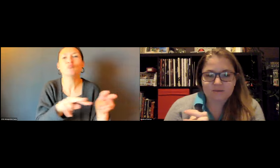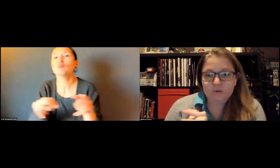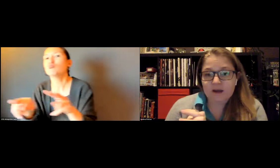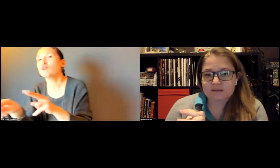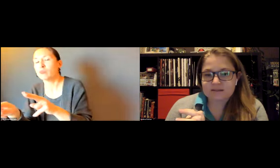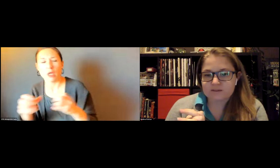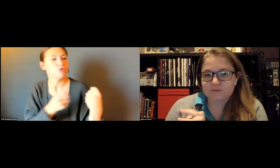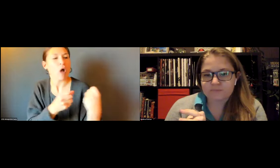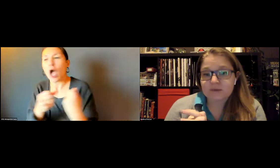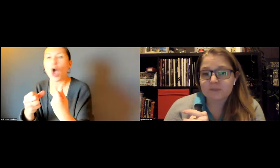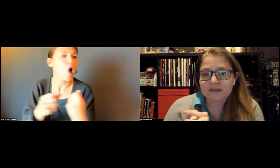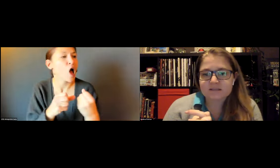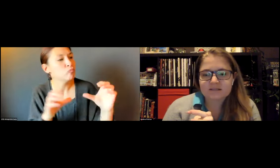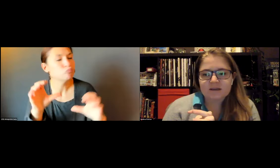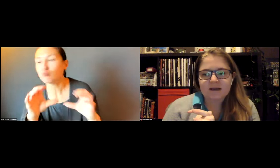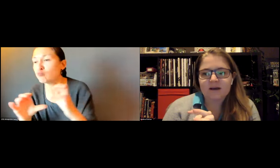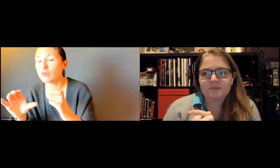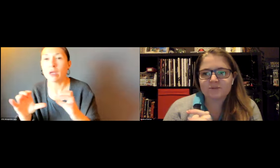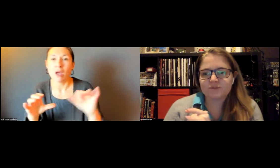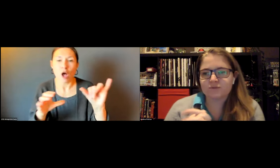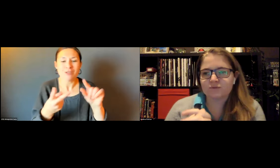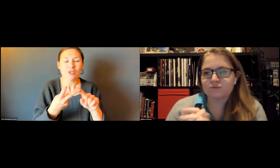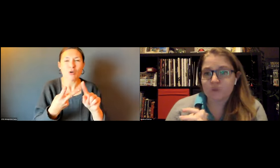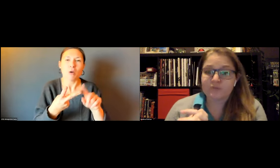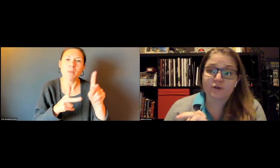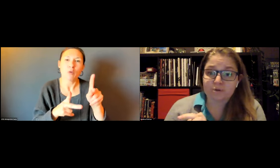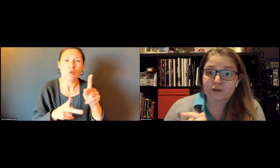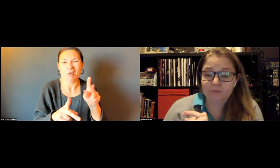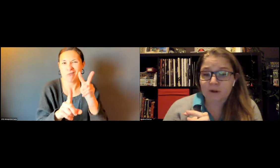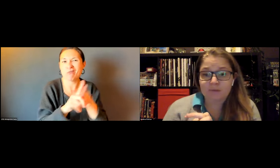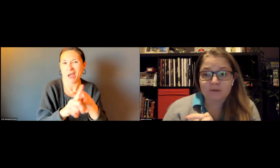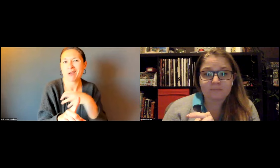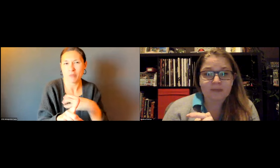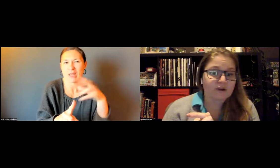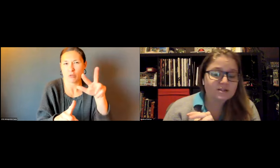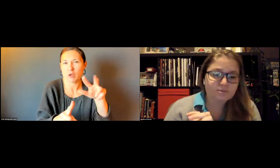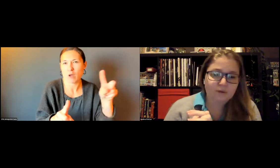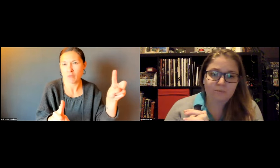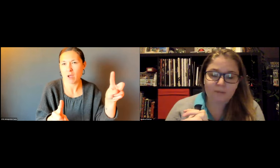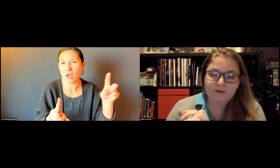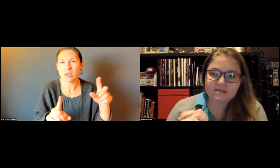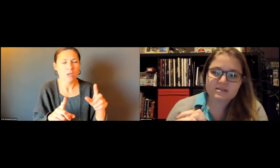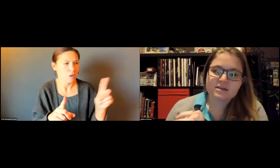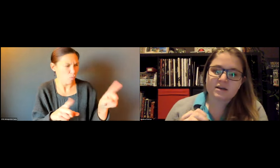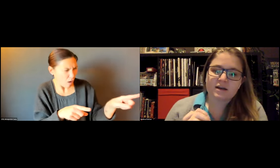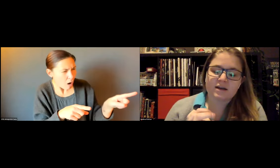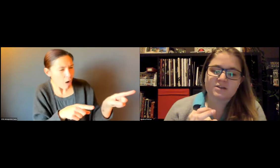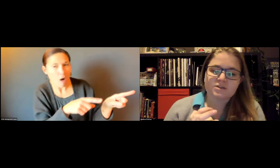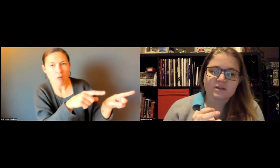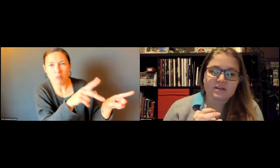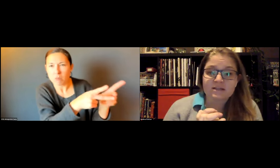CITY. THEY DO RELY ON 311'S REQUESTS